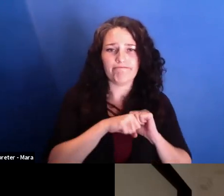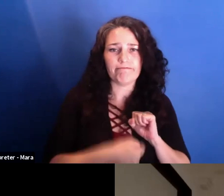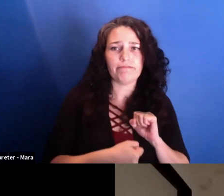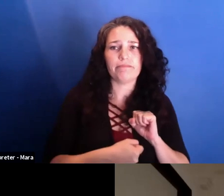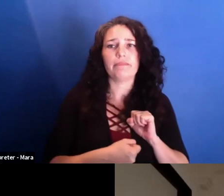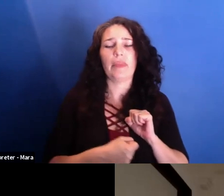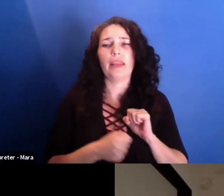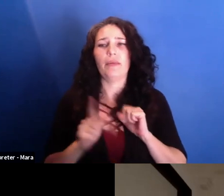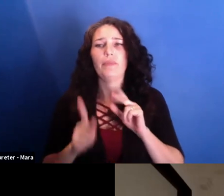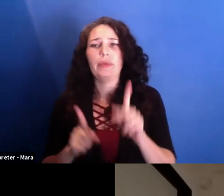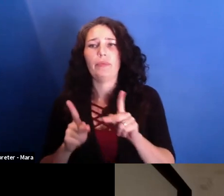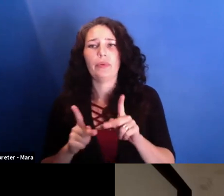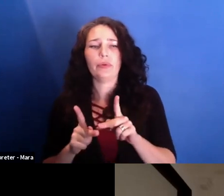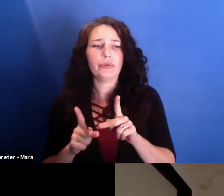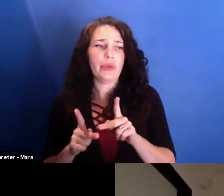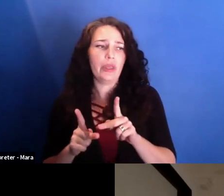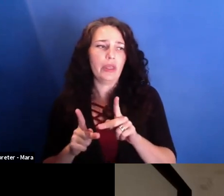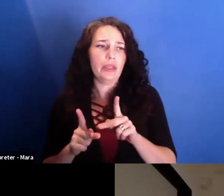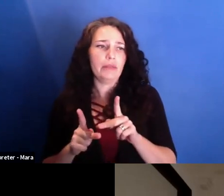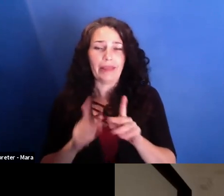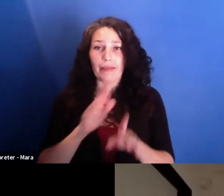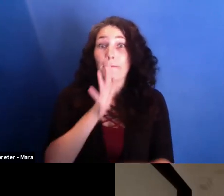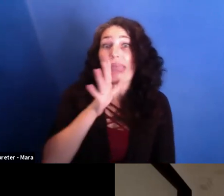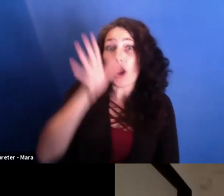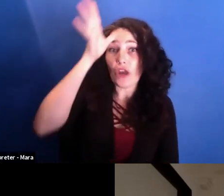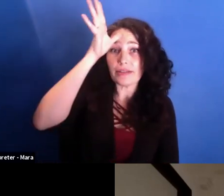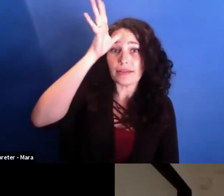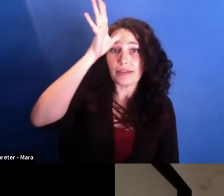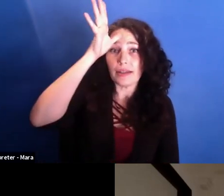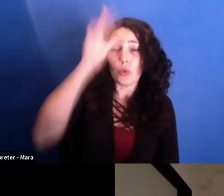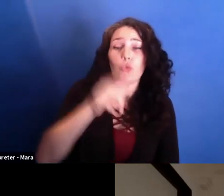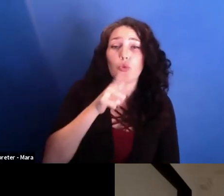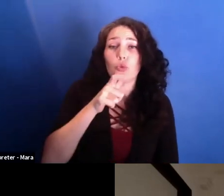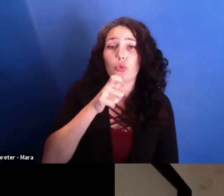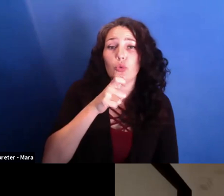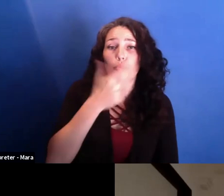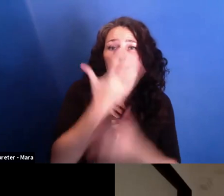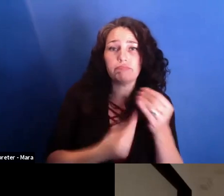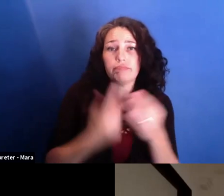because somebody lied to them, and that knew that they could have rescued their son, and they